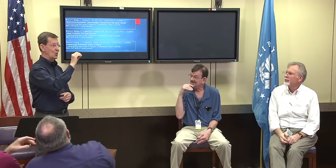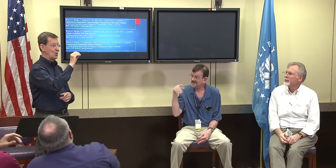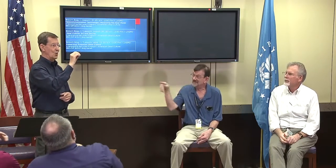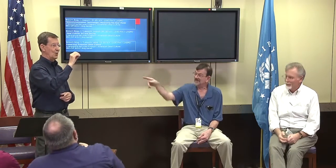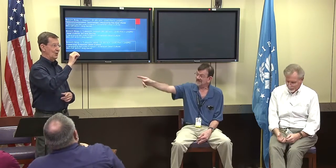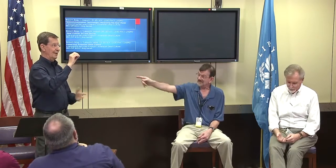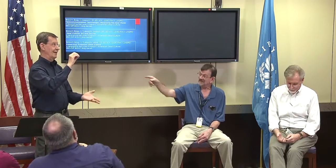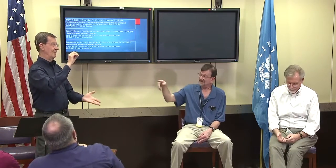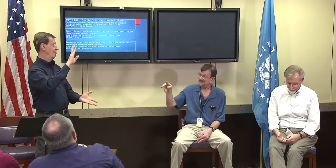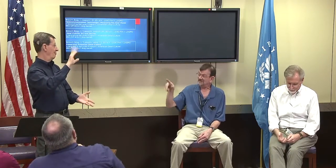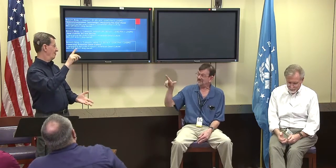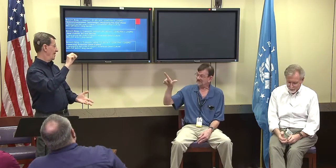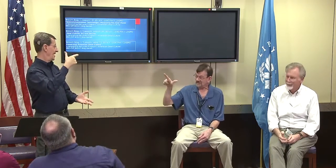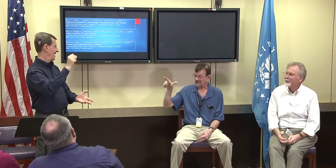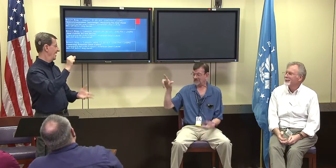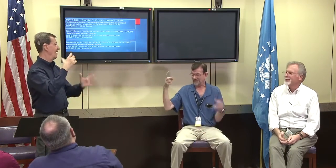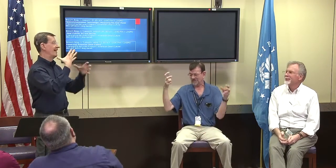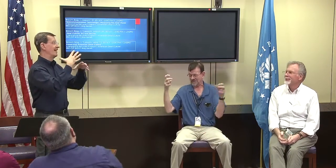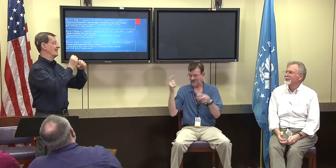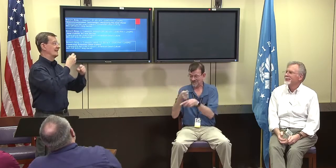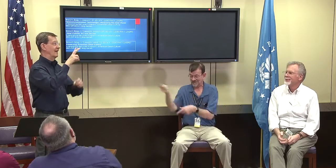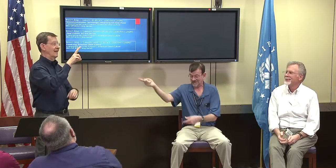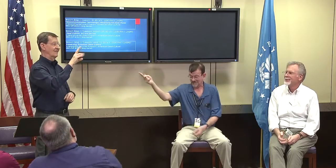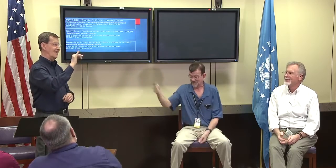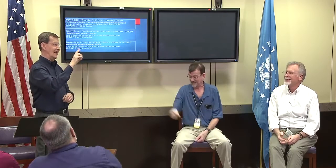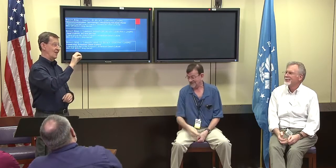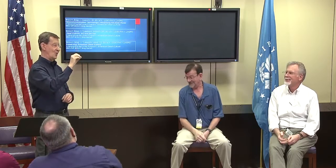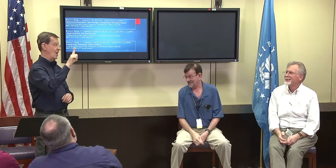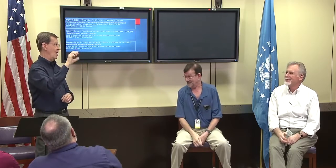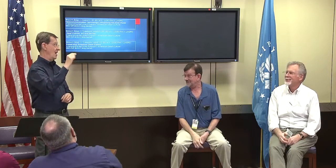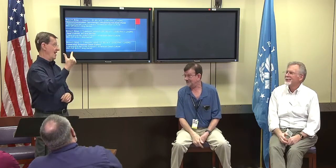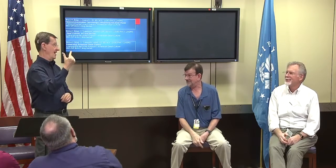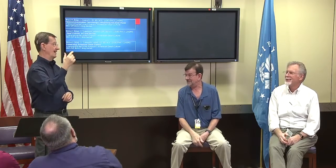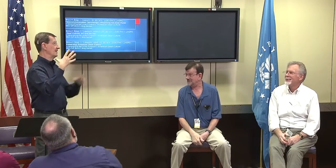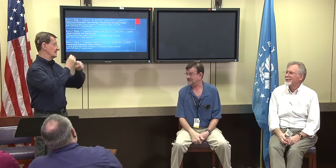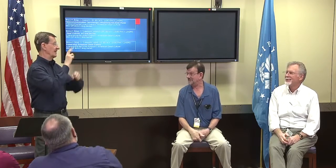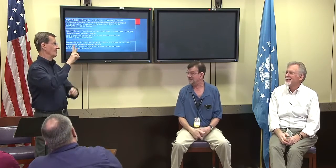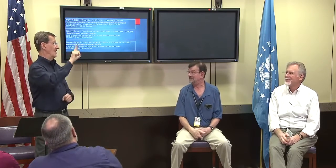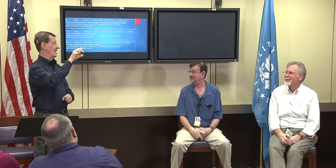Alex Richey: I've just remembered that we used to talk about the vlogs, video logs,